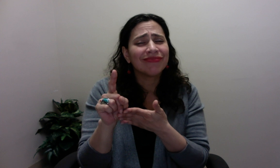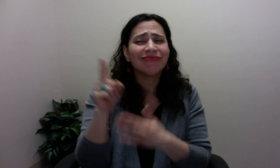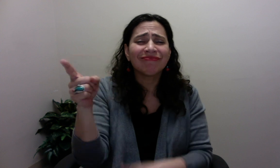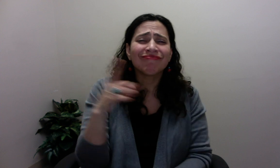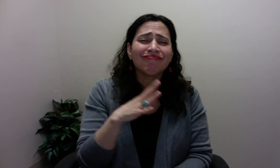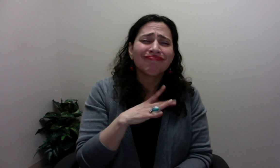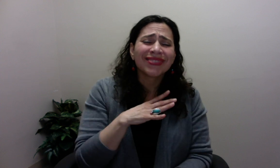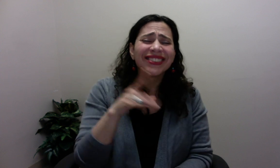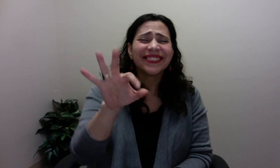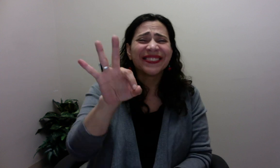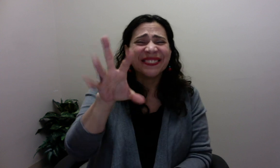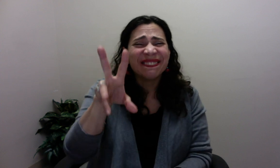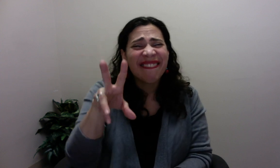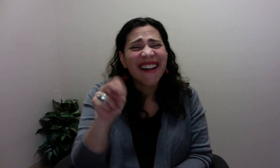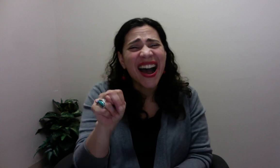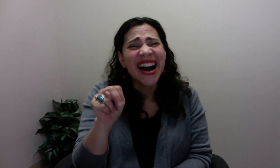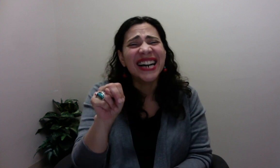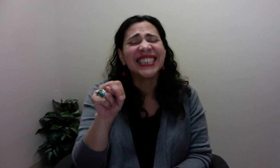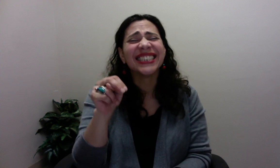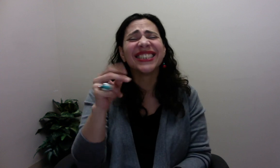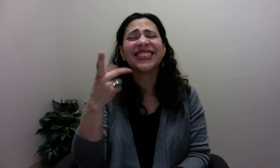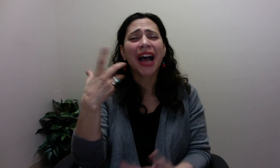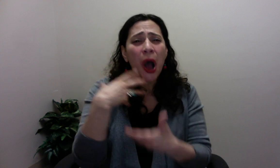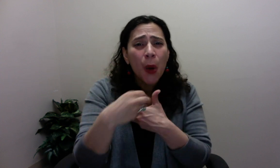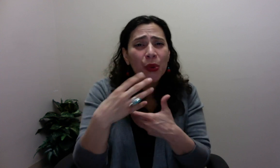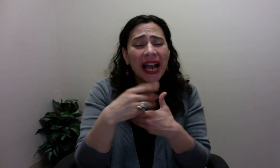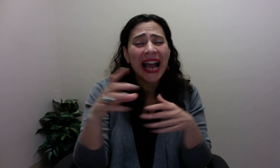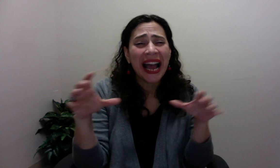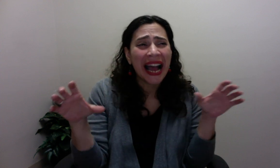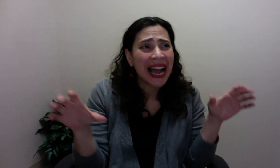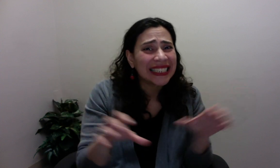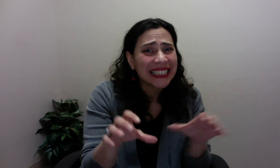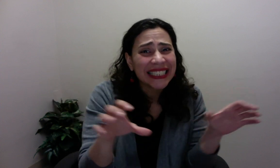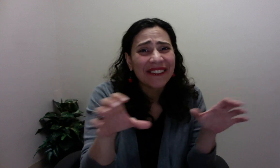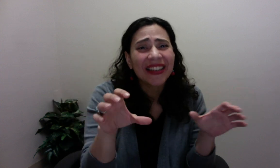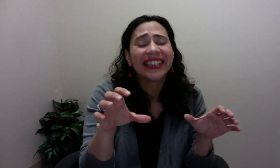They offer this deep wide range of fun and outdoor activities.